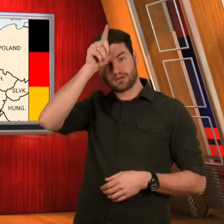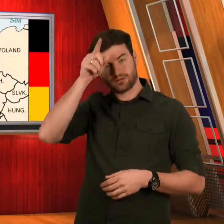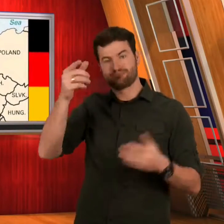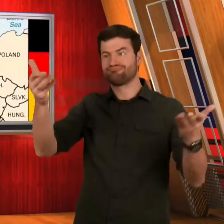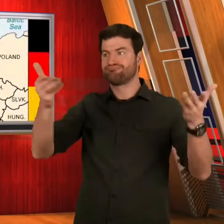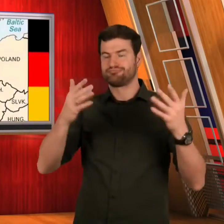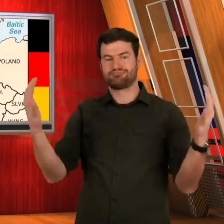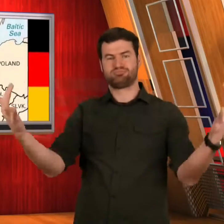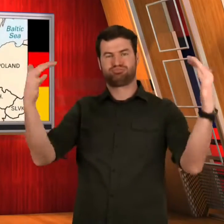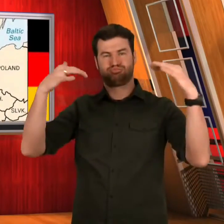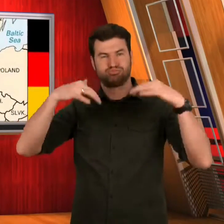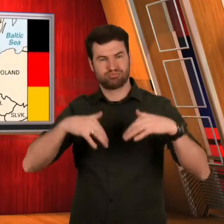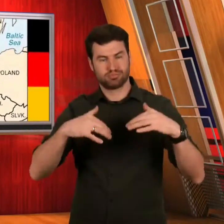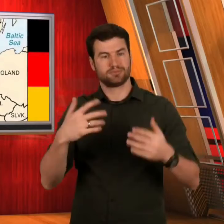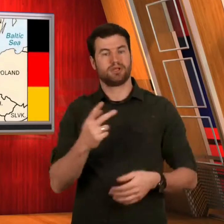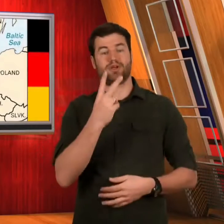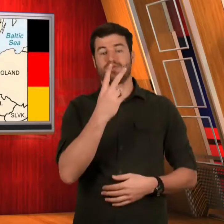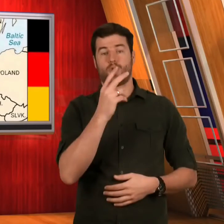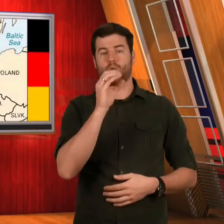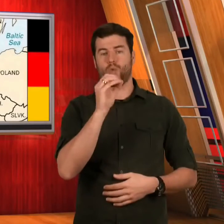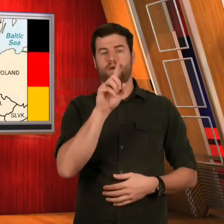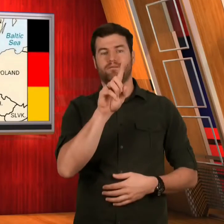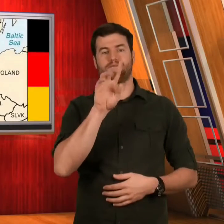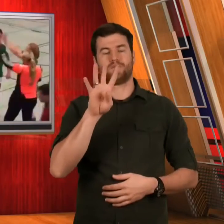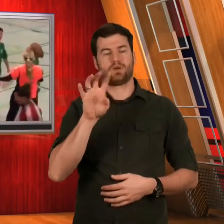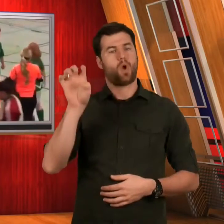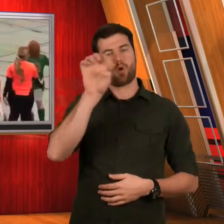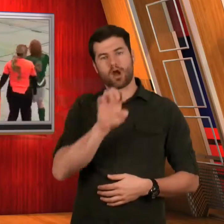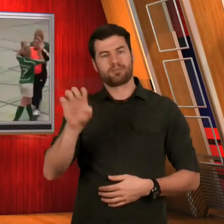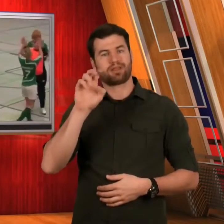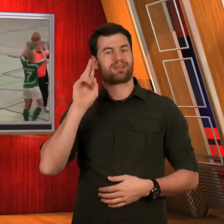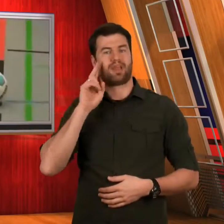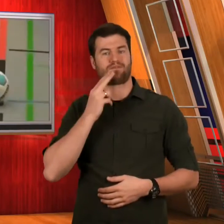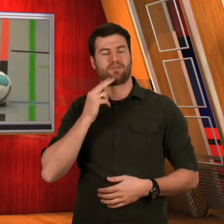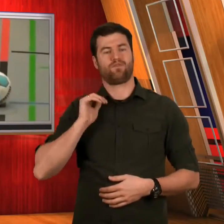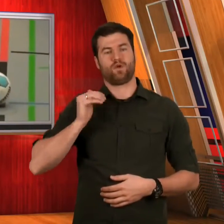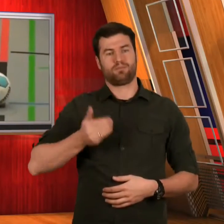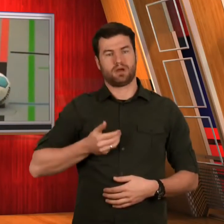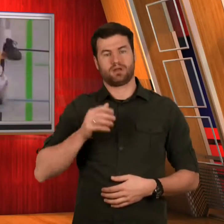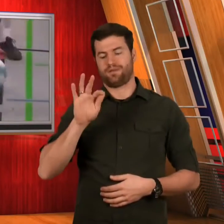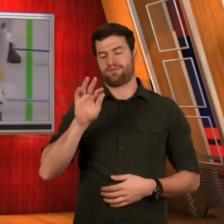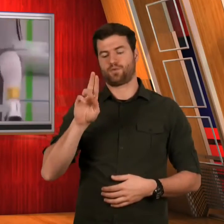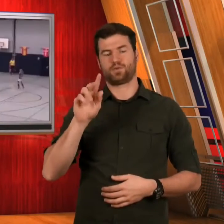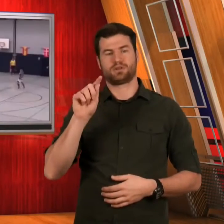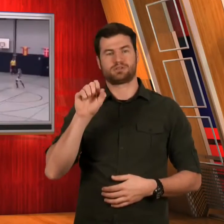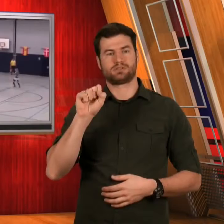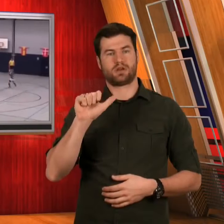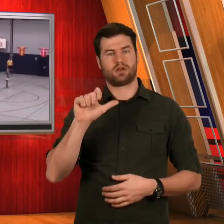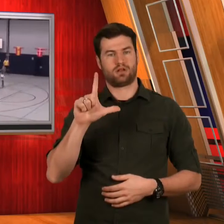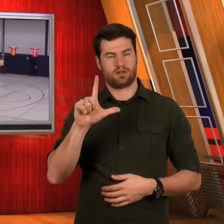Germany hosted the 2014 European Deaf